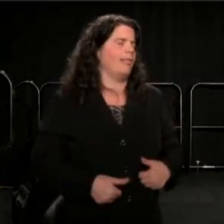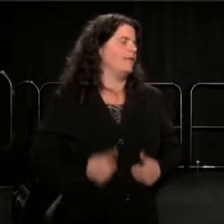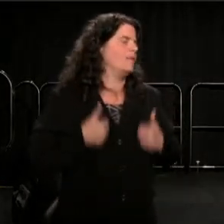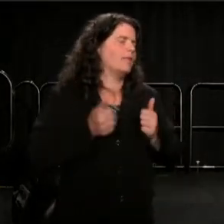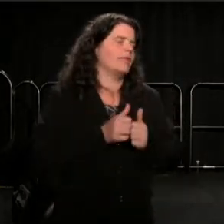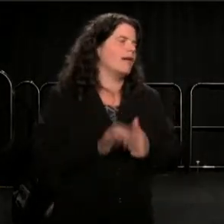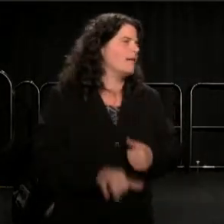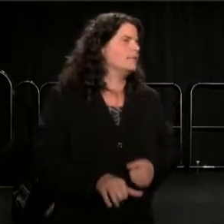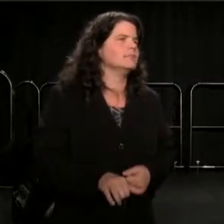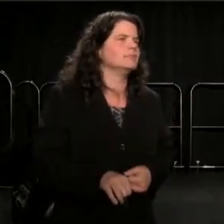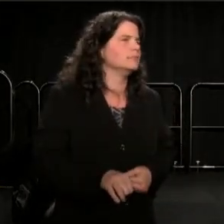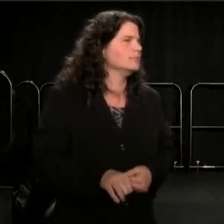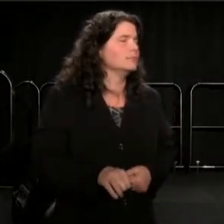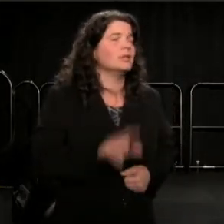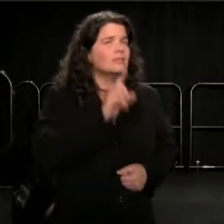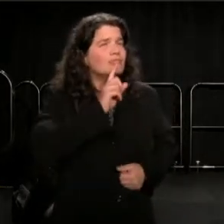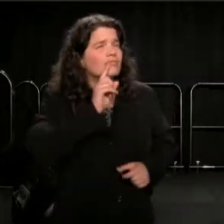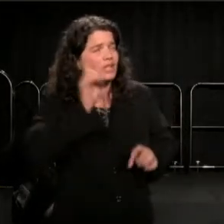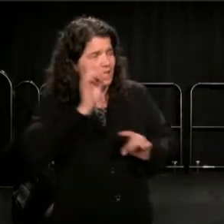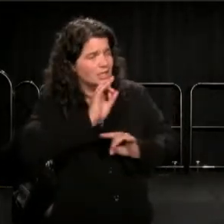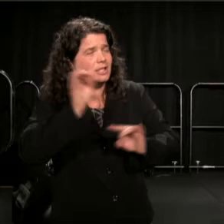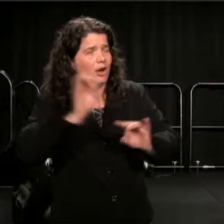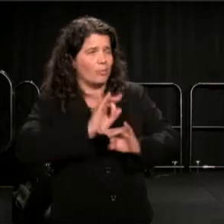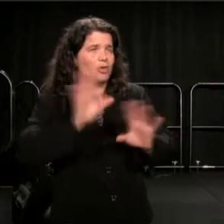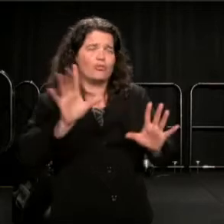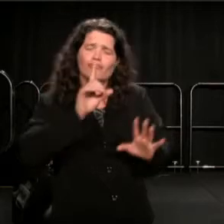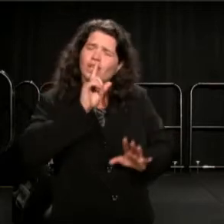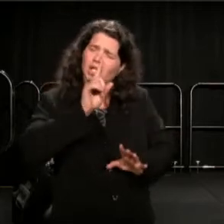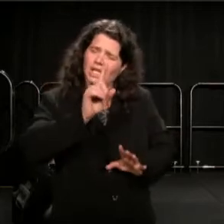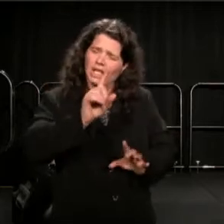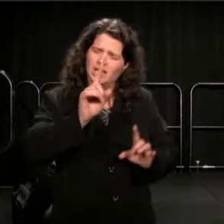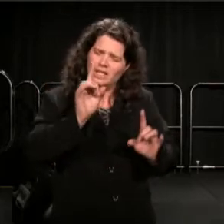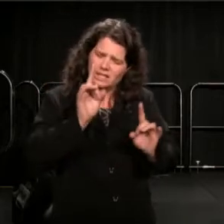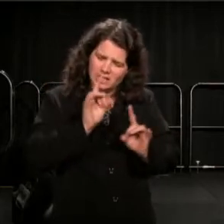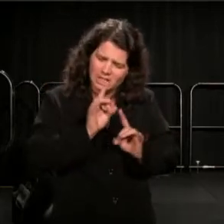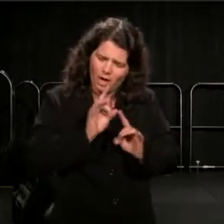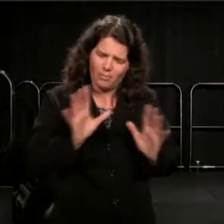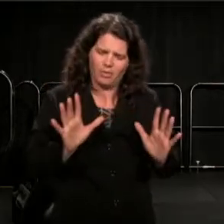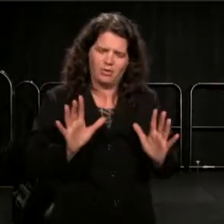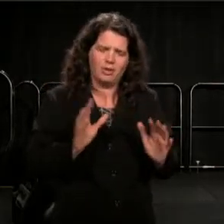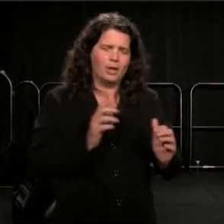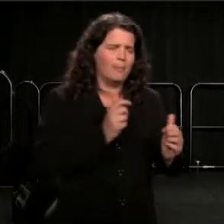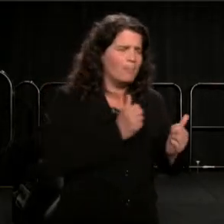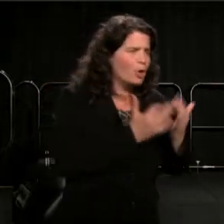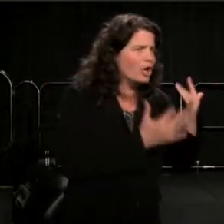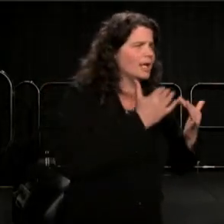It was really terrible, was really terrible. I mean the burning of [armies] is bad enough,